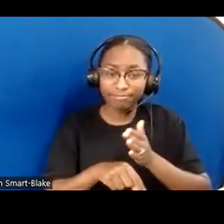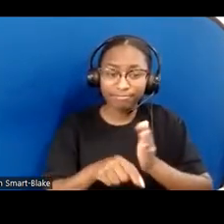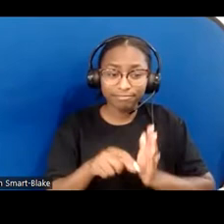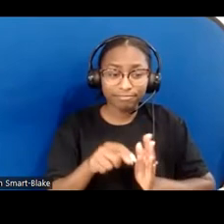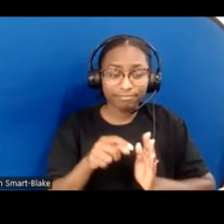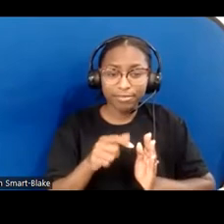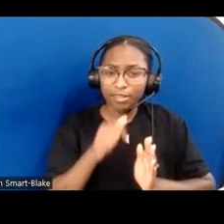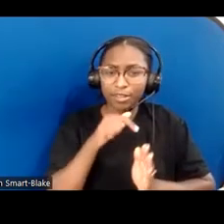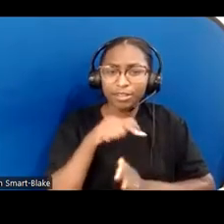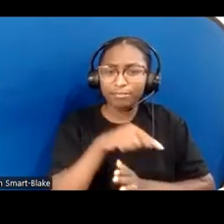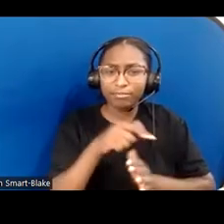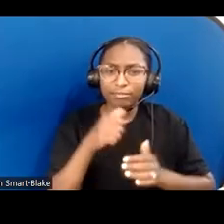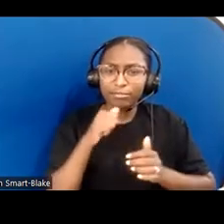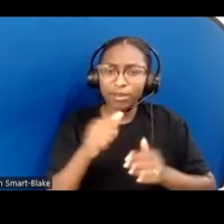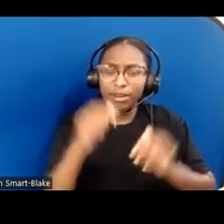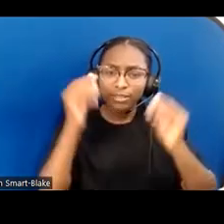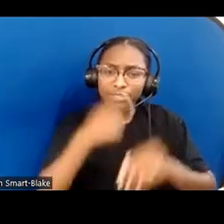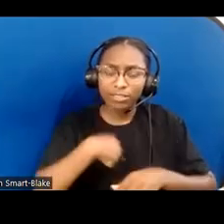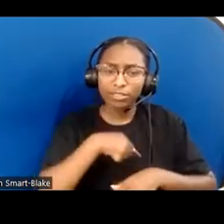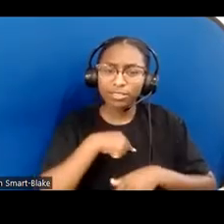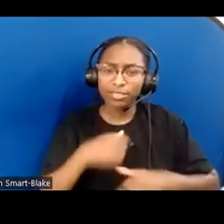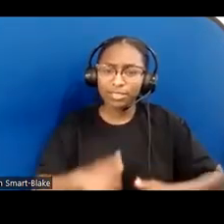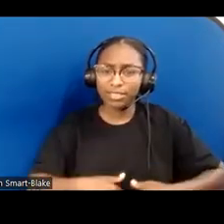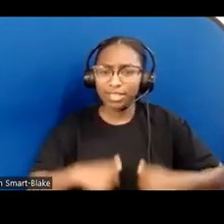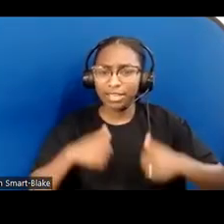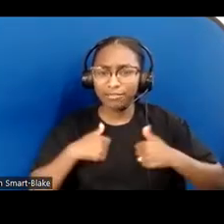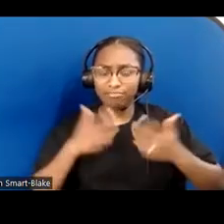miserable, joyless, mournful lives of timidity.